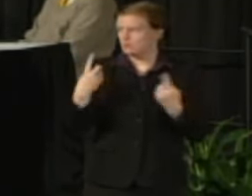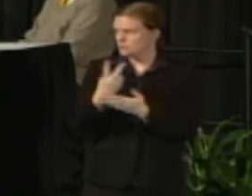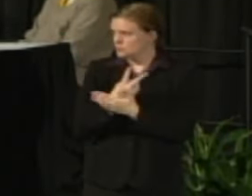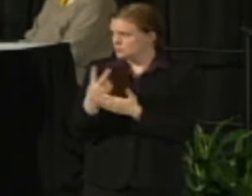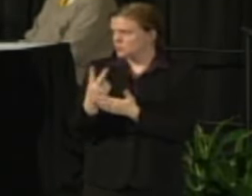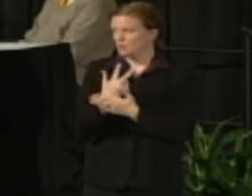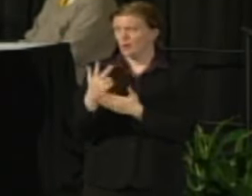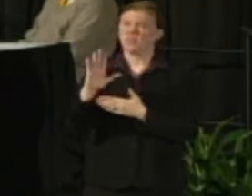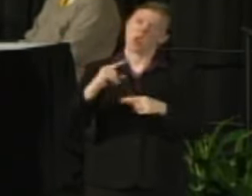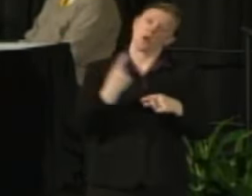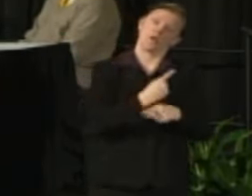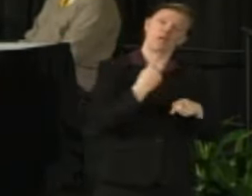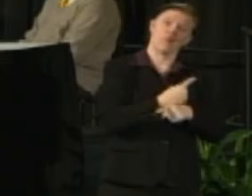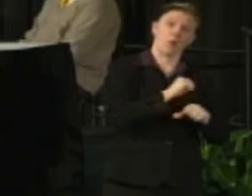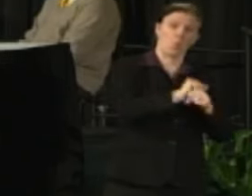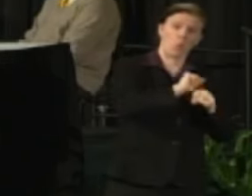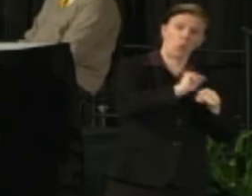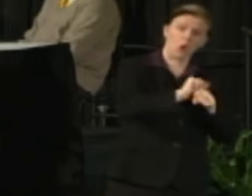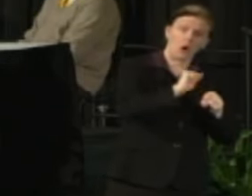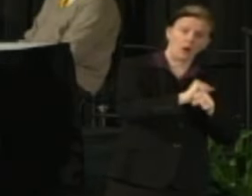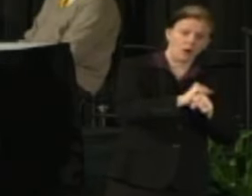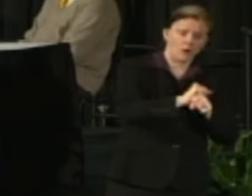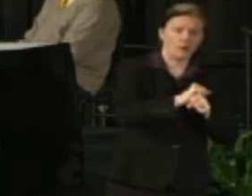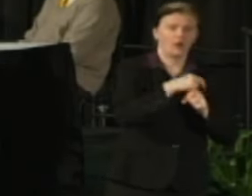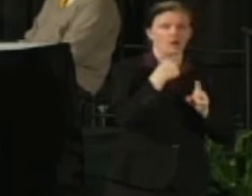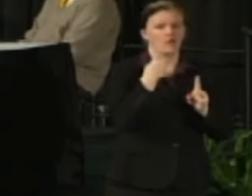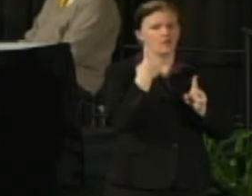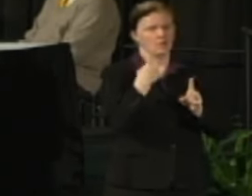that our governance groups have put in the tireless efforts as I think